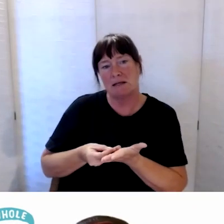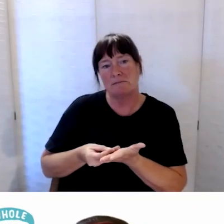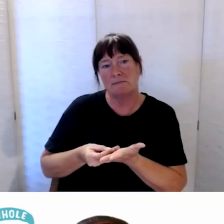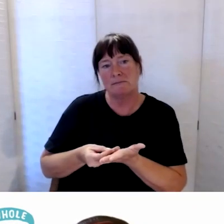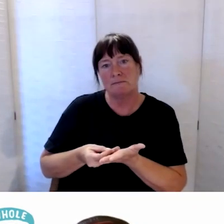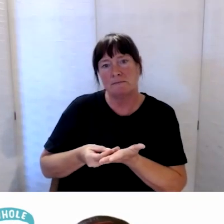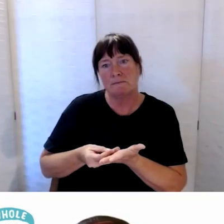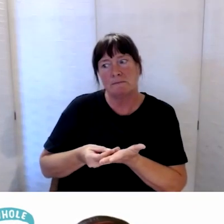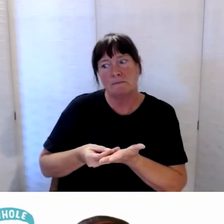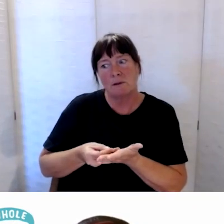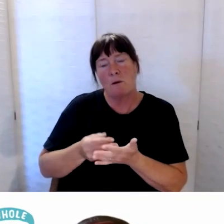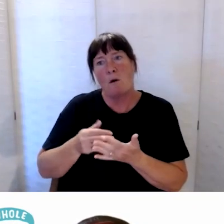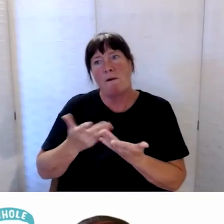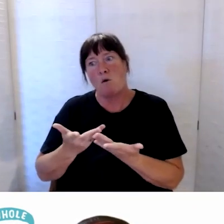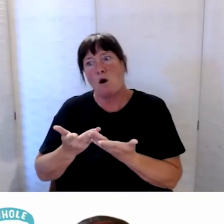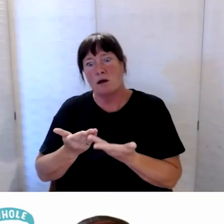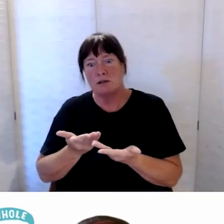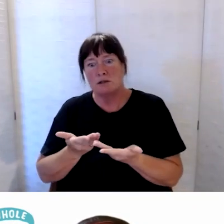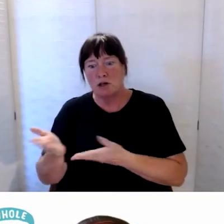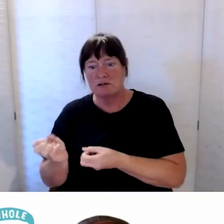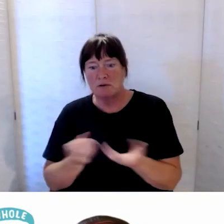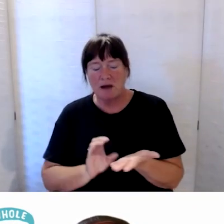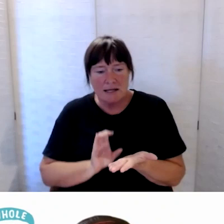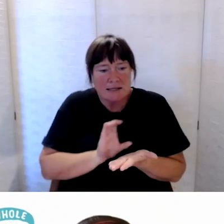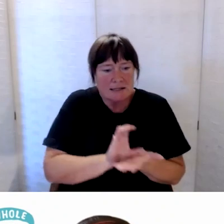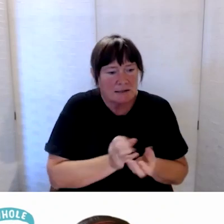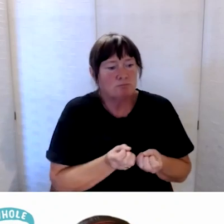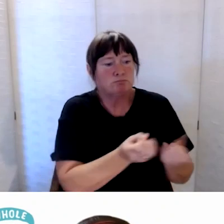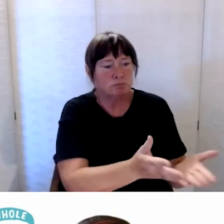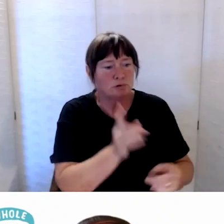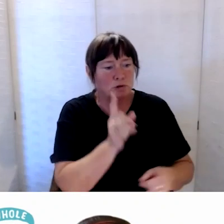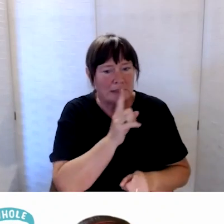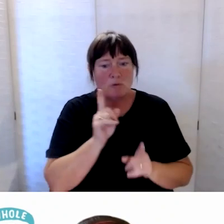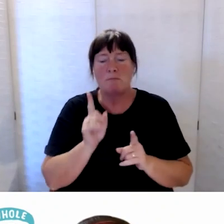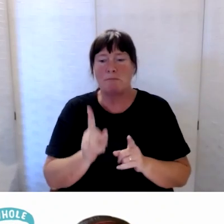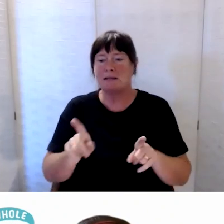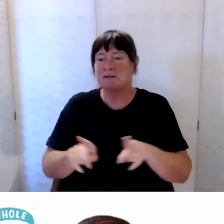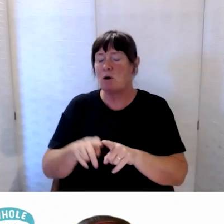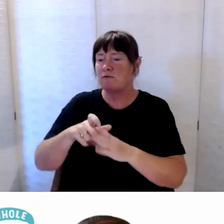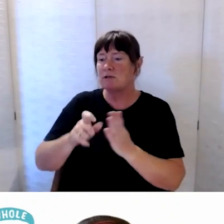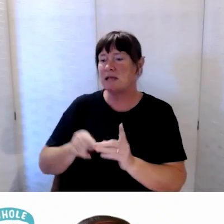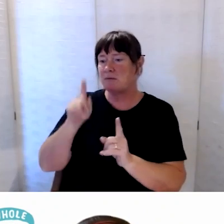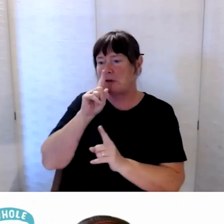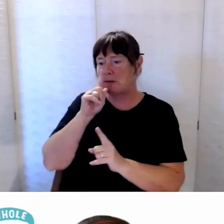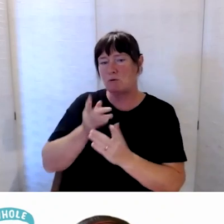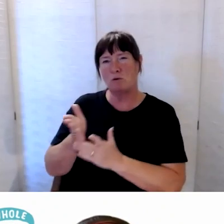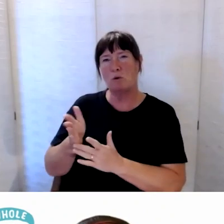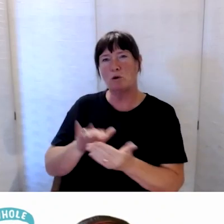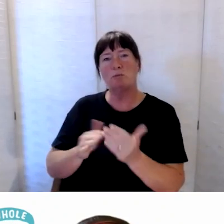not only for providers but also for disabled people through community organisations.